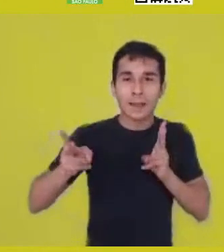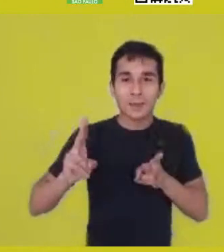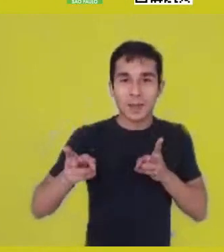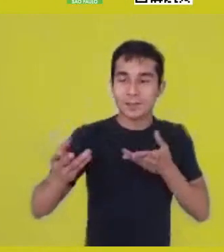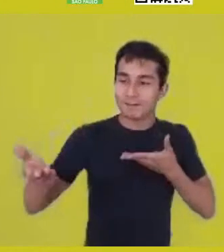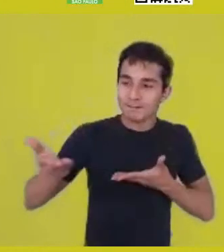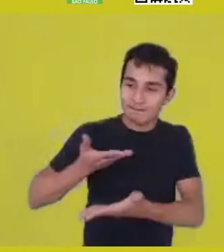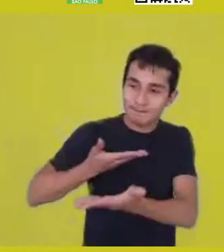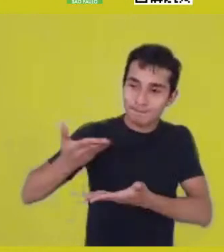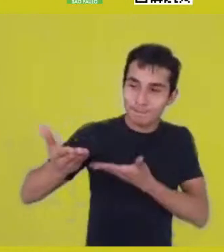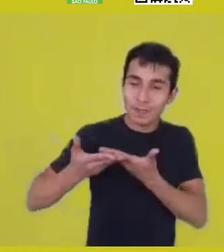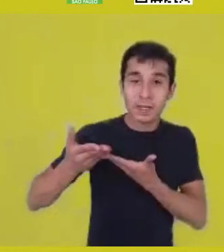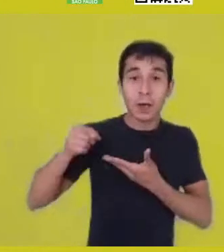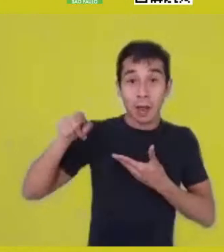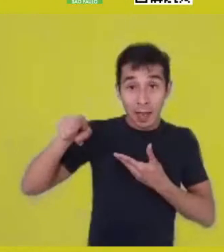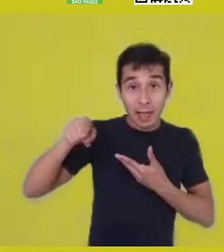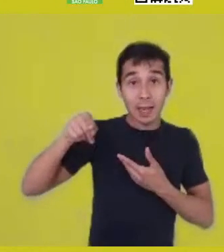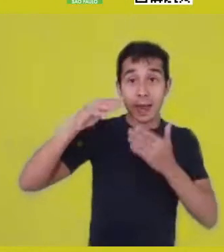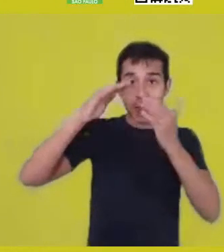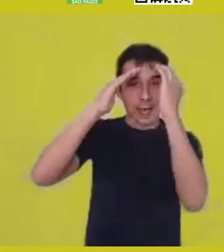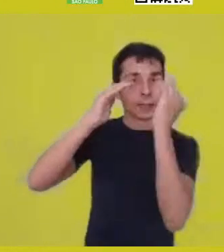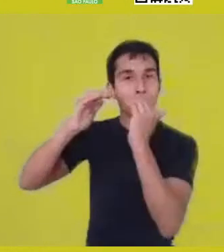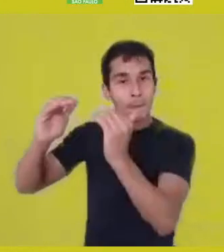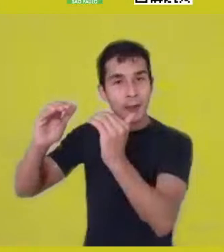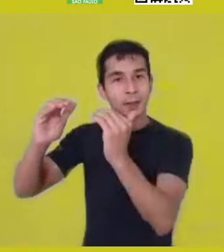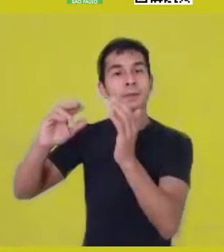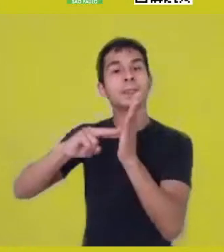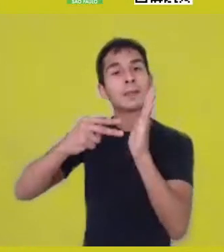and you end up understanding how this body organizes this territory.